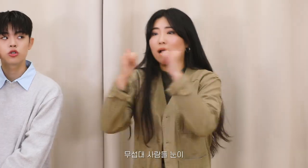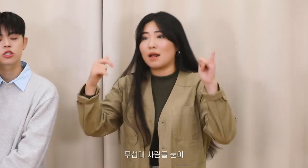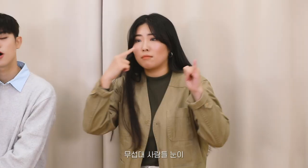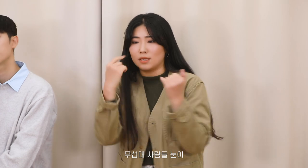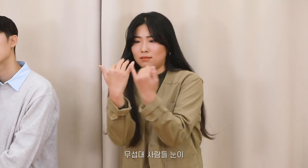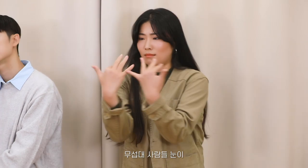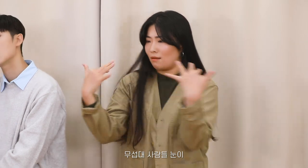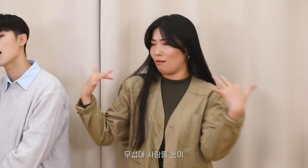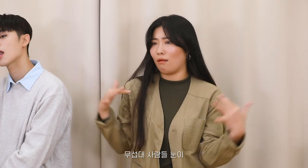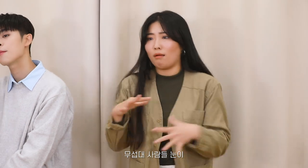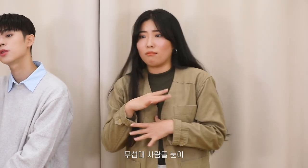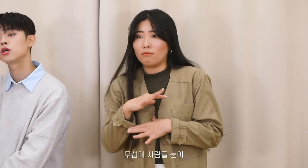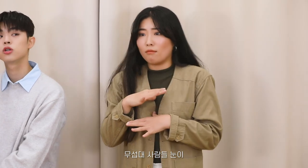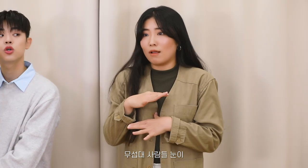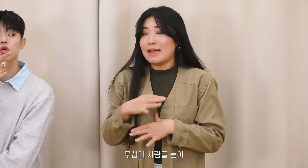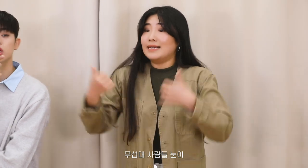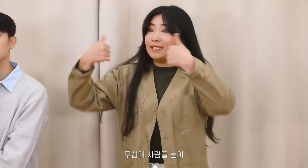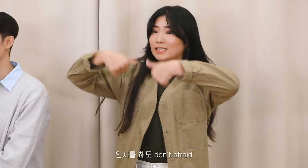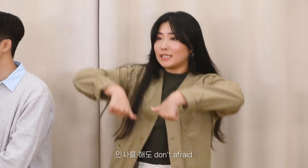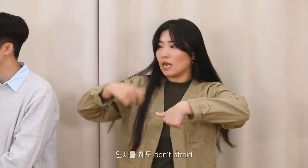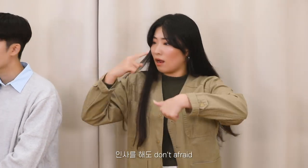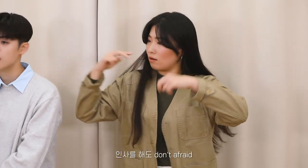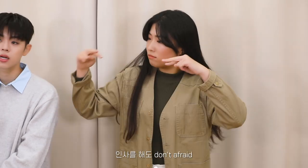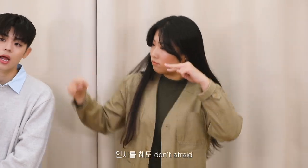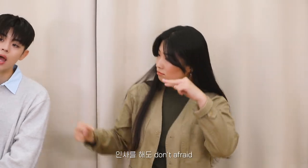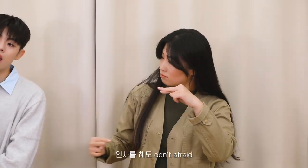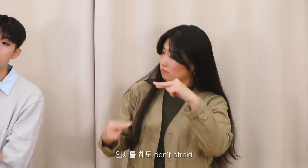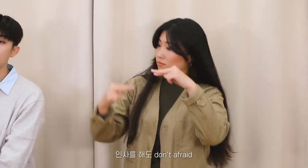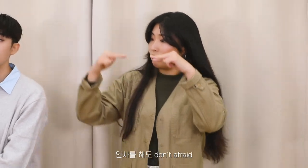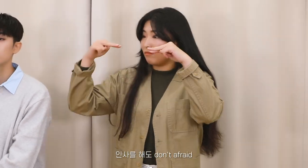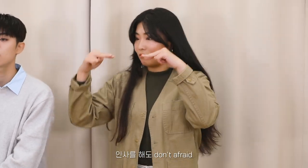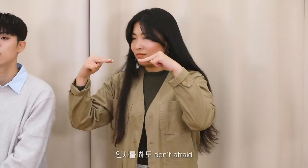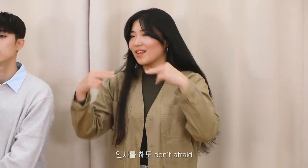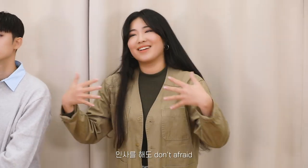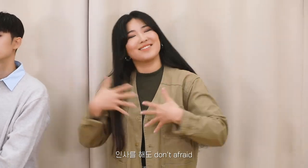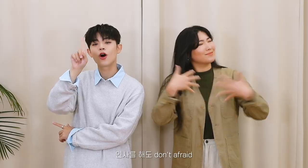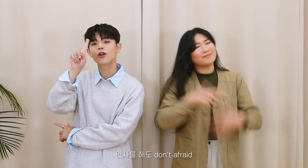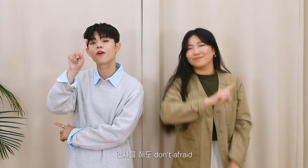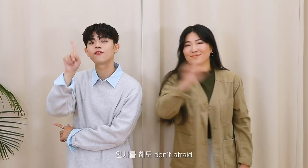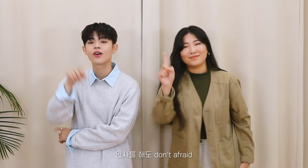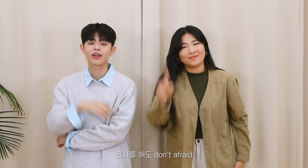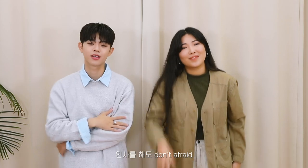You said you're scared of people's eyes Even if I say hi, don't afraid